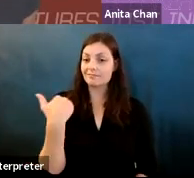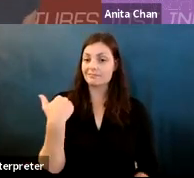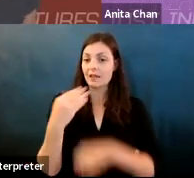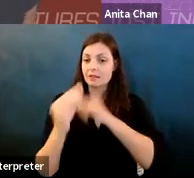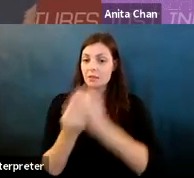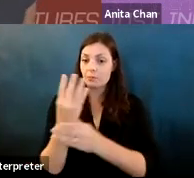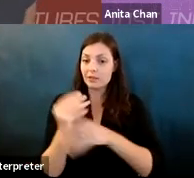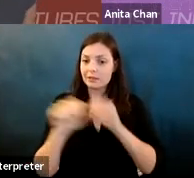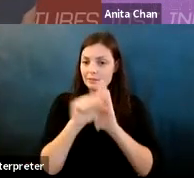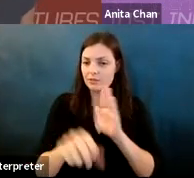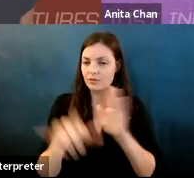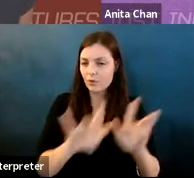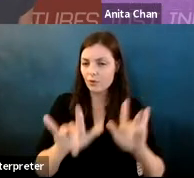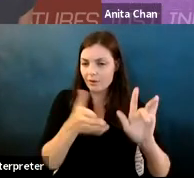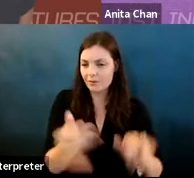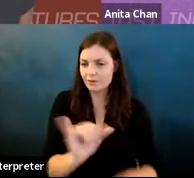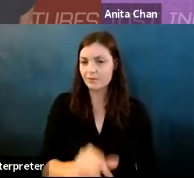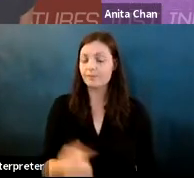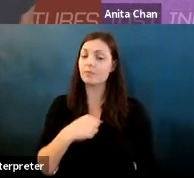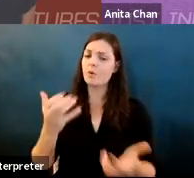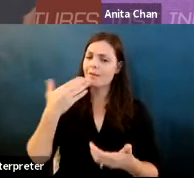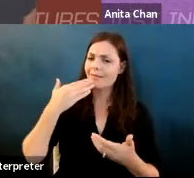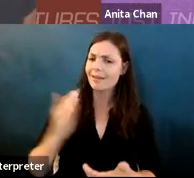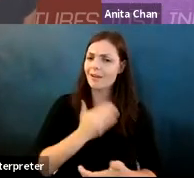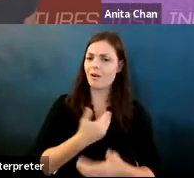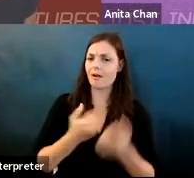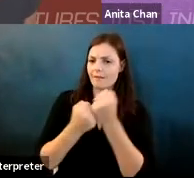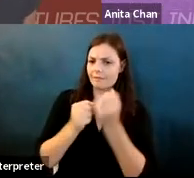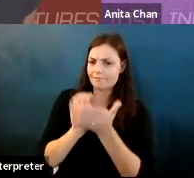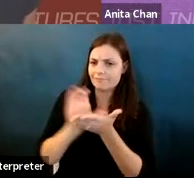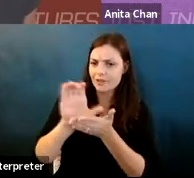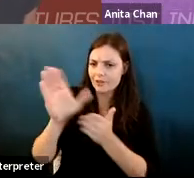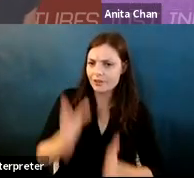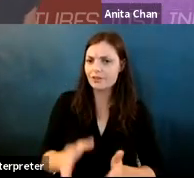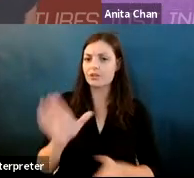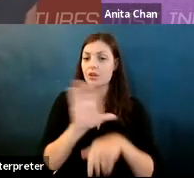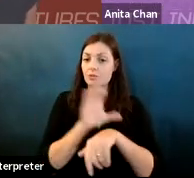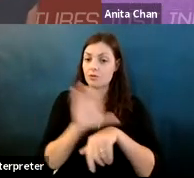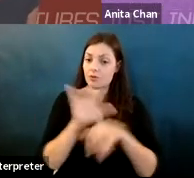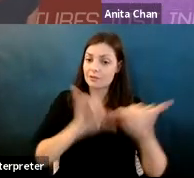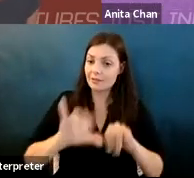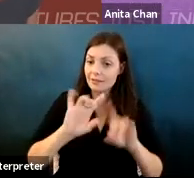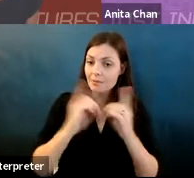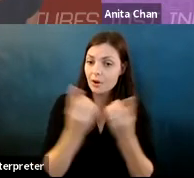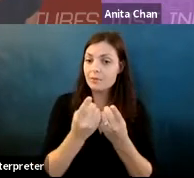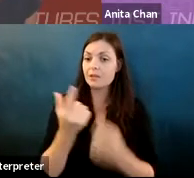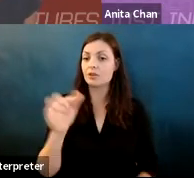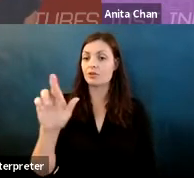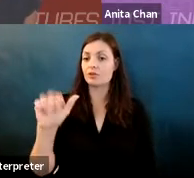Karrie Karahalios: We want to thank our fellow funders the computer science department, the school of information sciences, the granger college of engineering surprise.